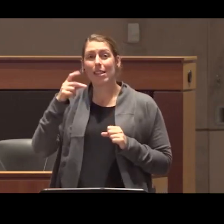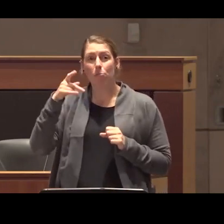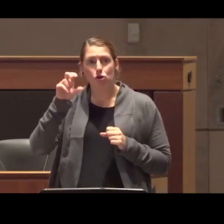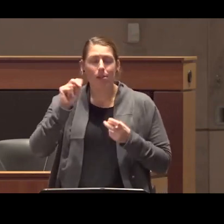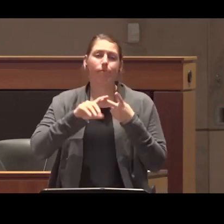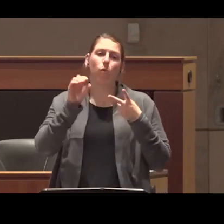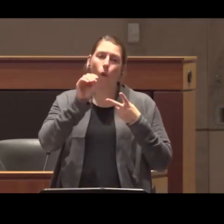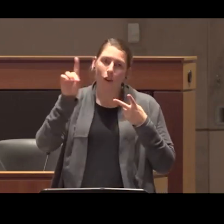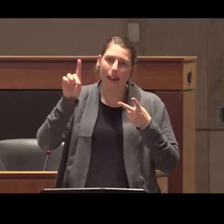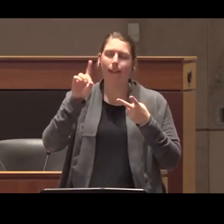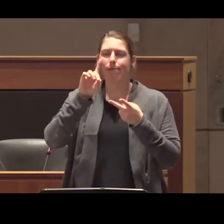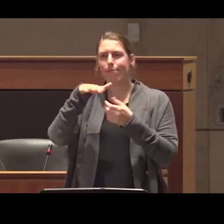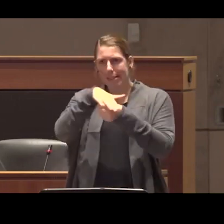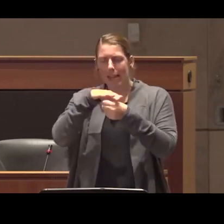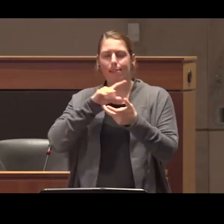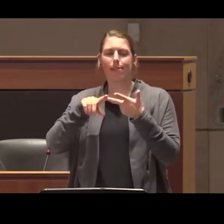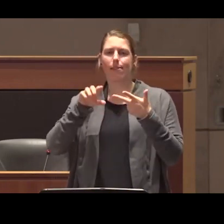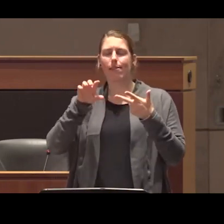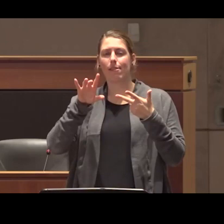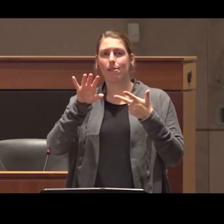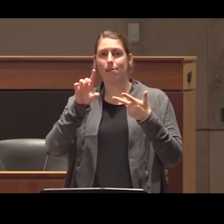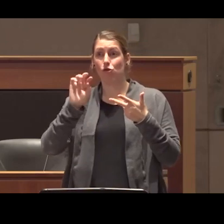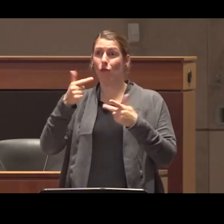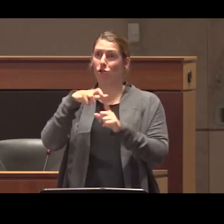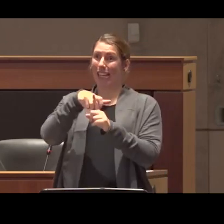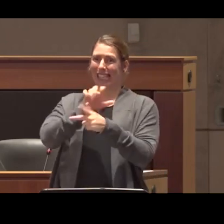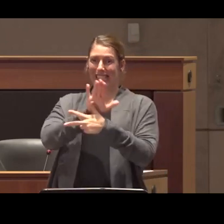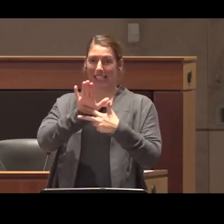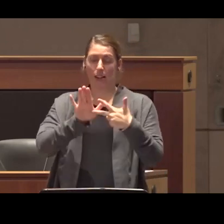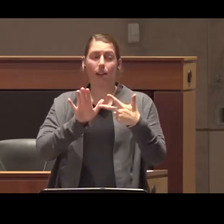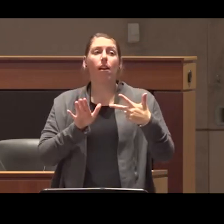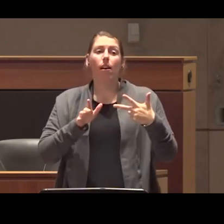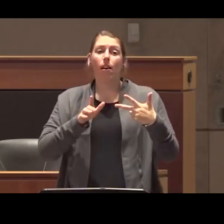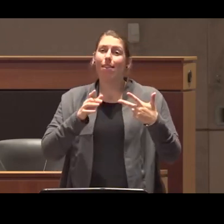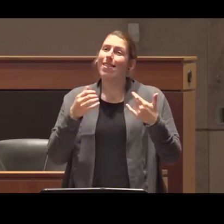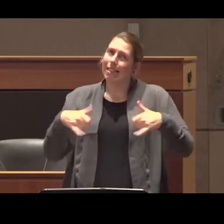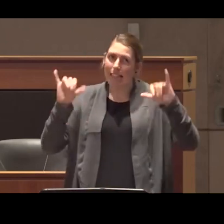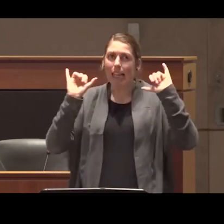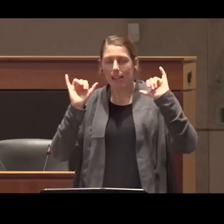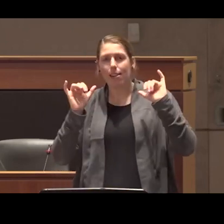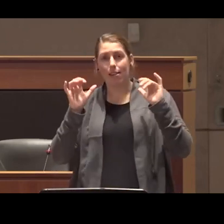and Drug checking Services given the fact that we are still within a context of an unregulated drug